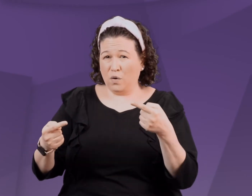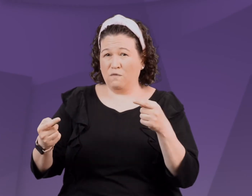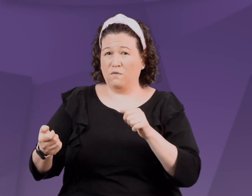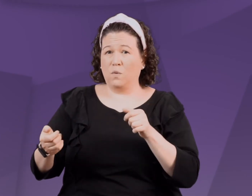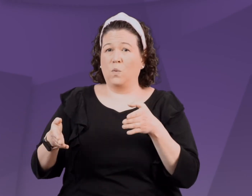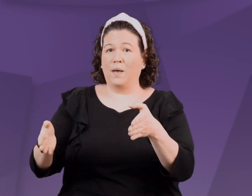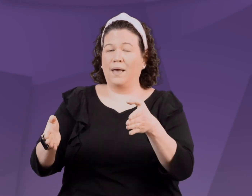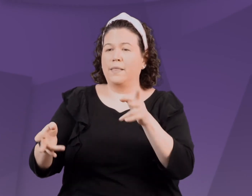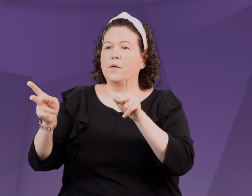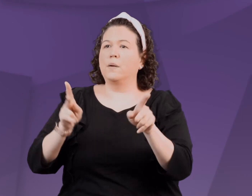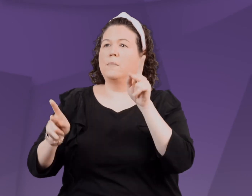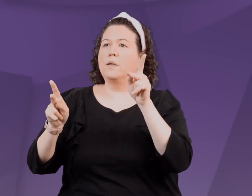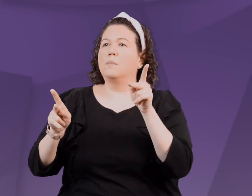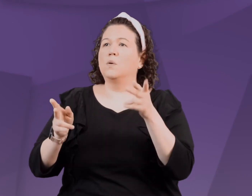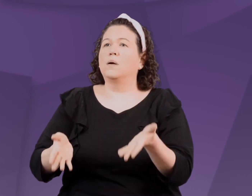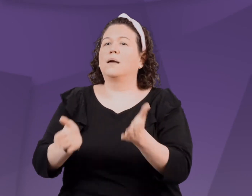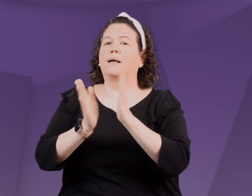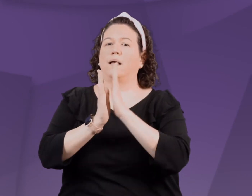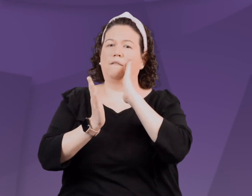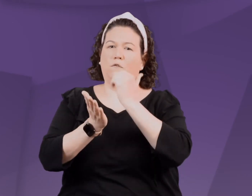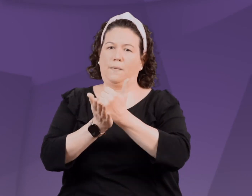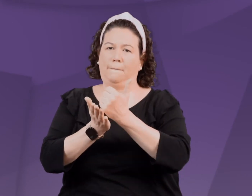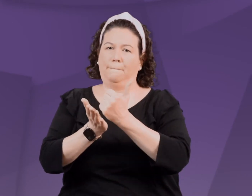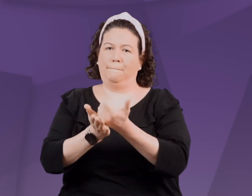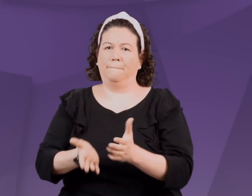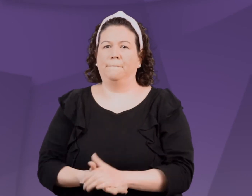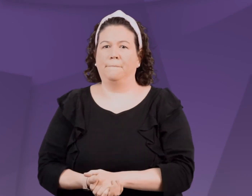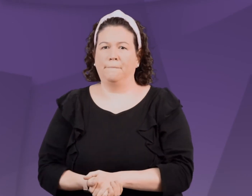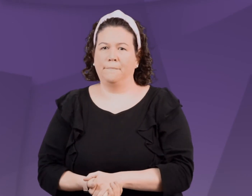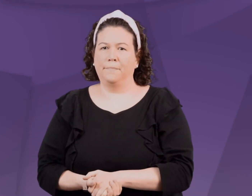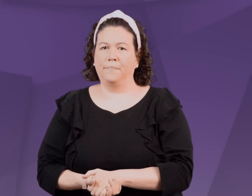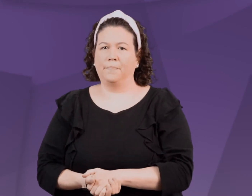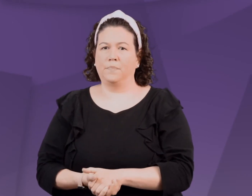that act in hurtful ways as people calling for help.